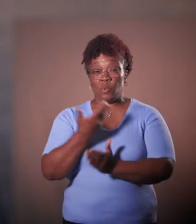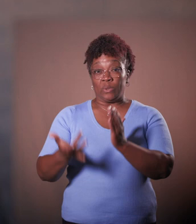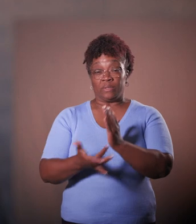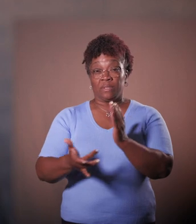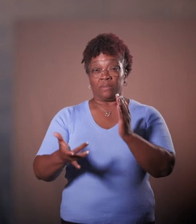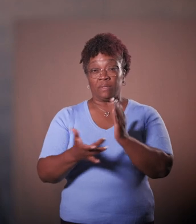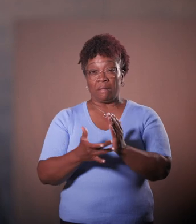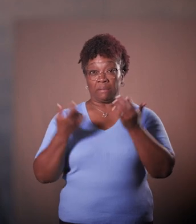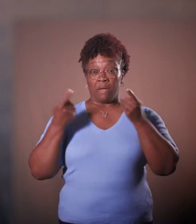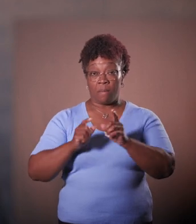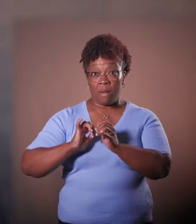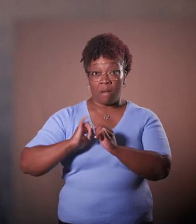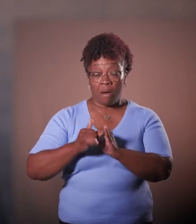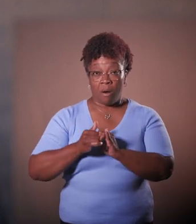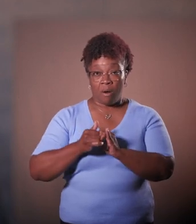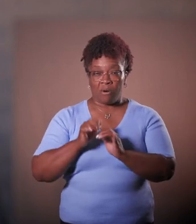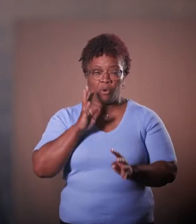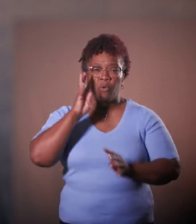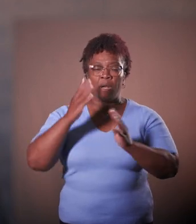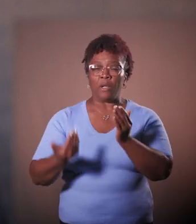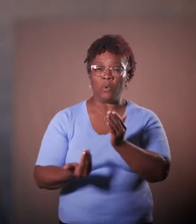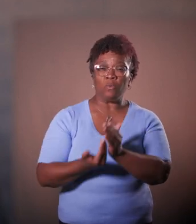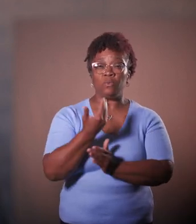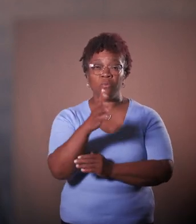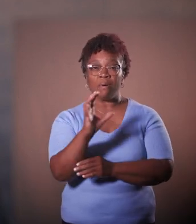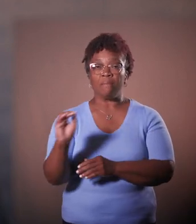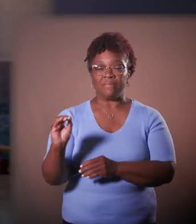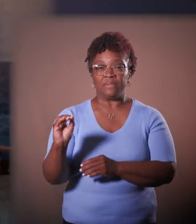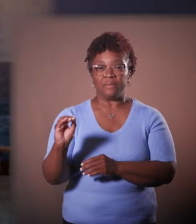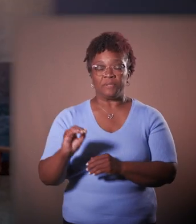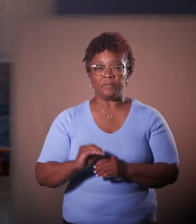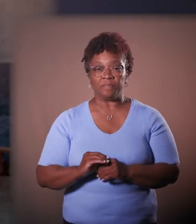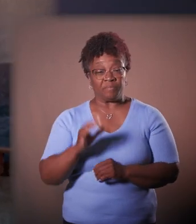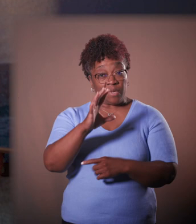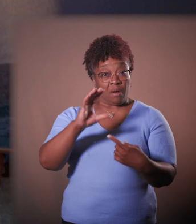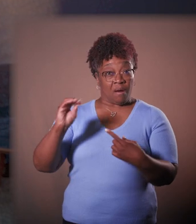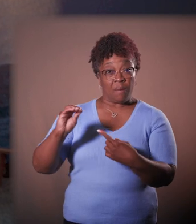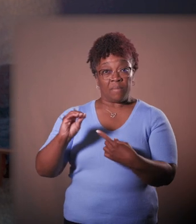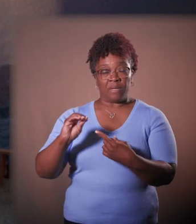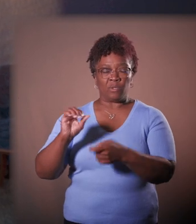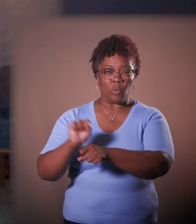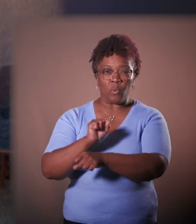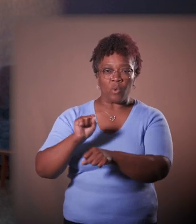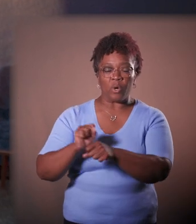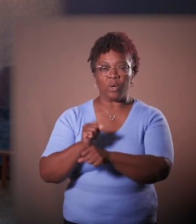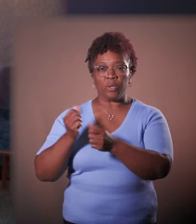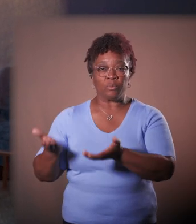the marketplace is through the creation of new startup companies. These companies work to bring new products to the market,